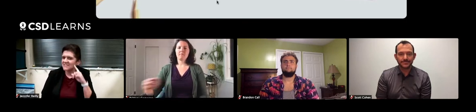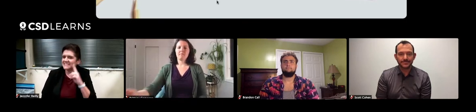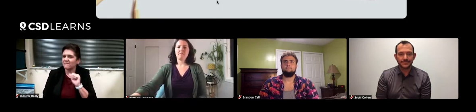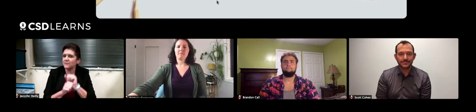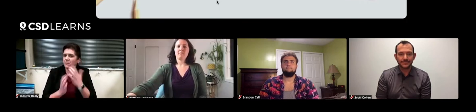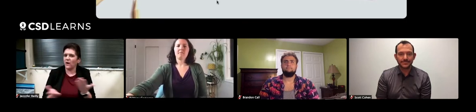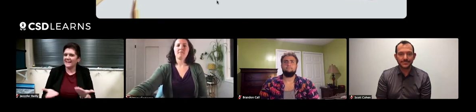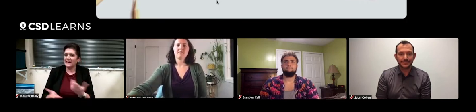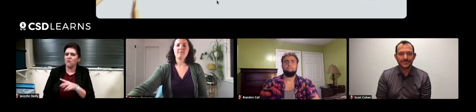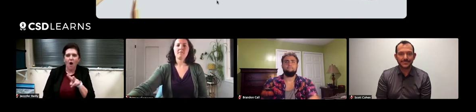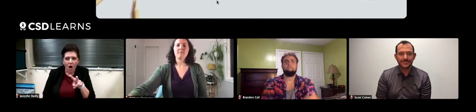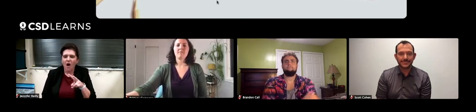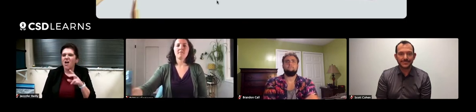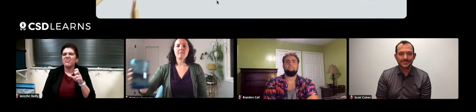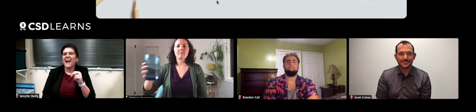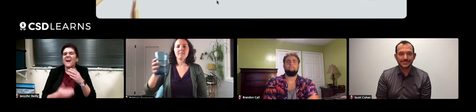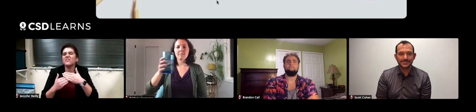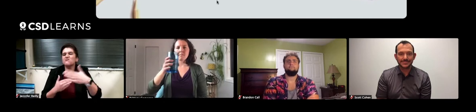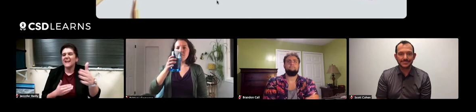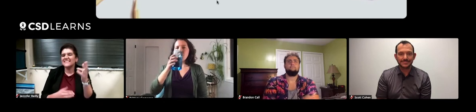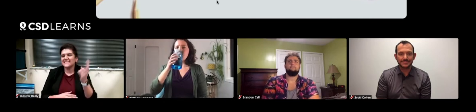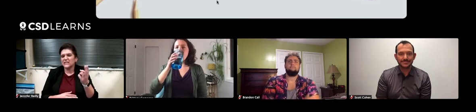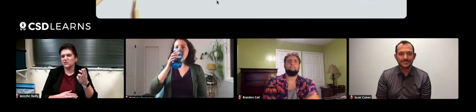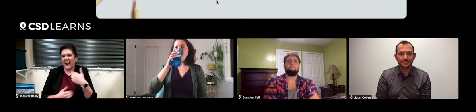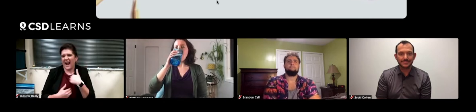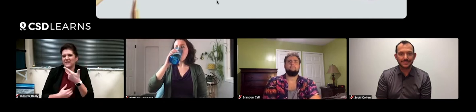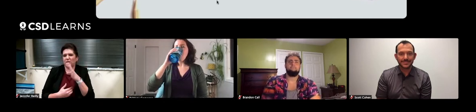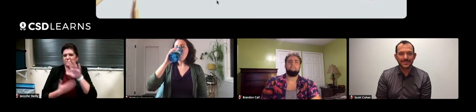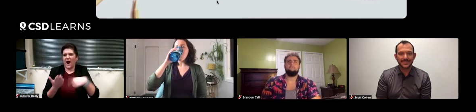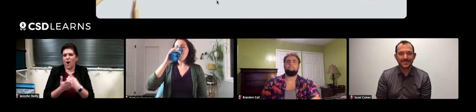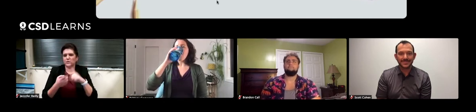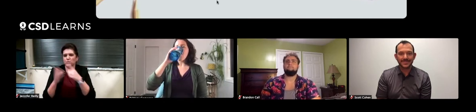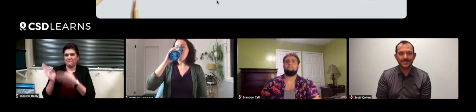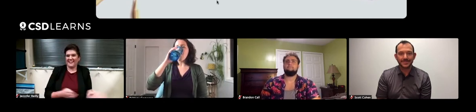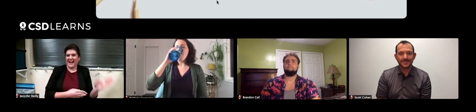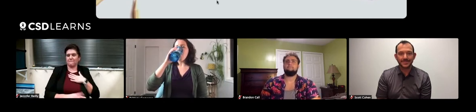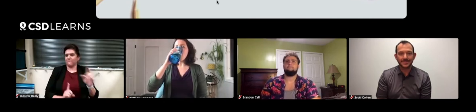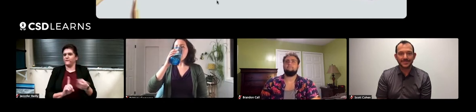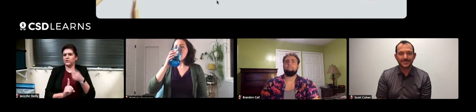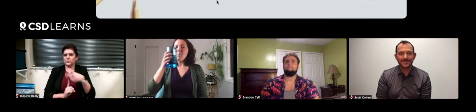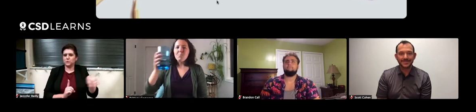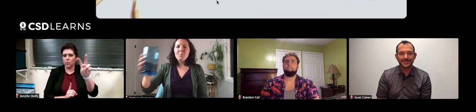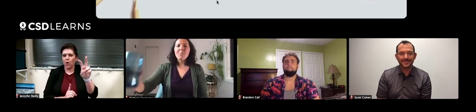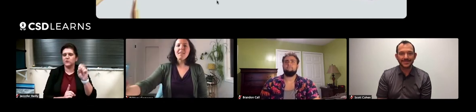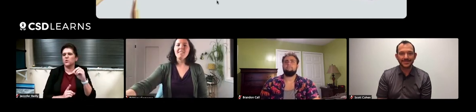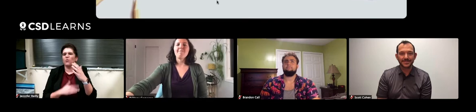who already works here. They were shocked. So it took 24 hours for me to plan my first tour